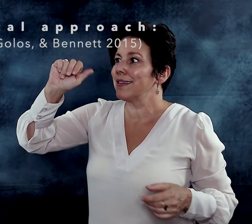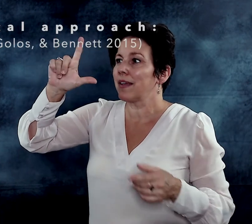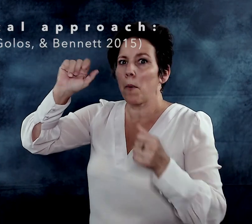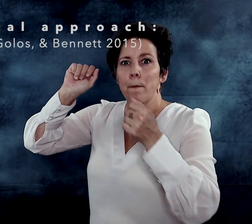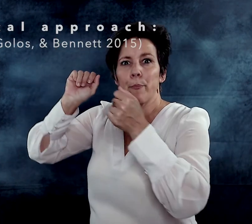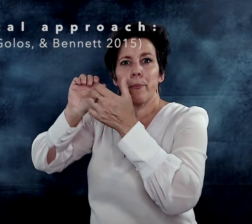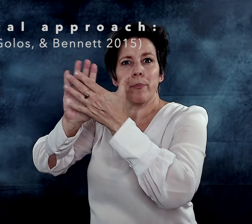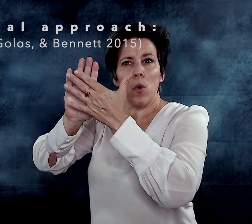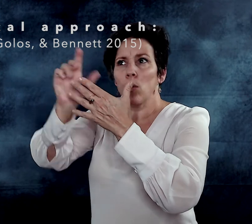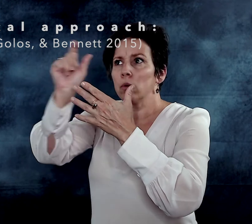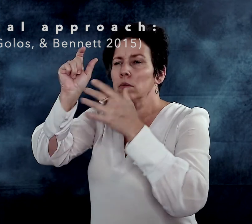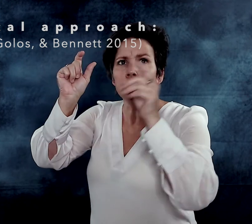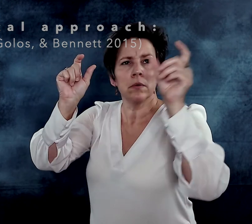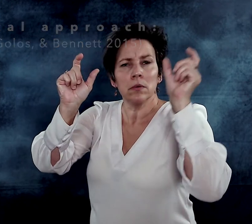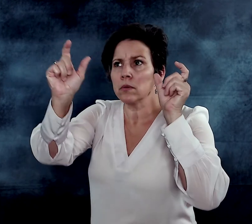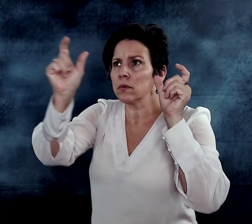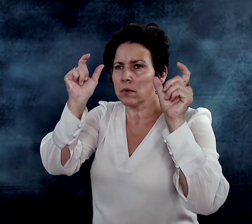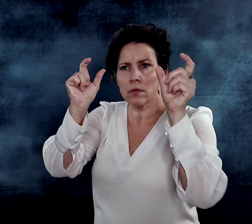This lexical process invites child to connect